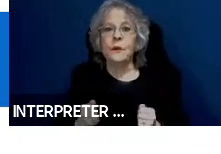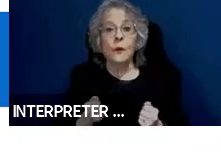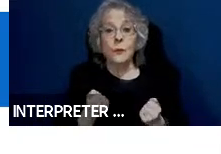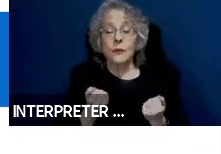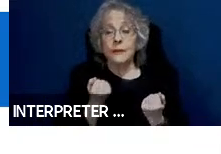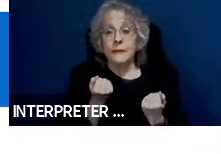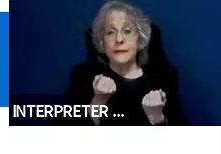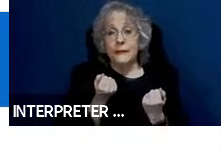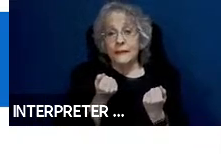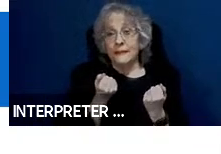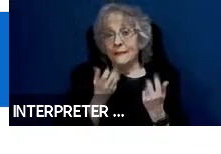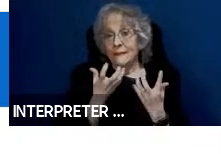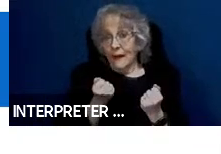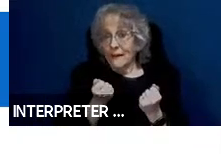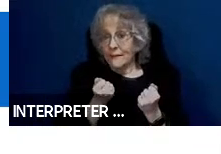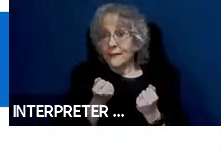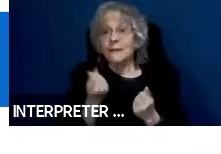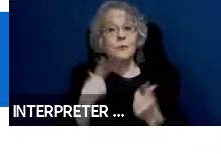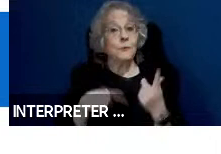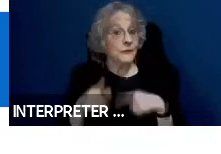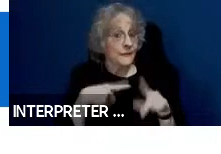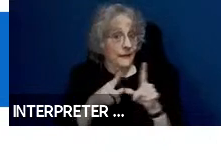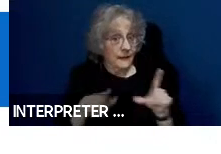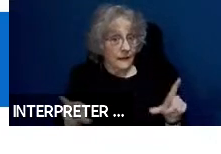if they signed back to the vehicle can the vehicle understand it?